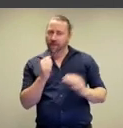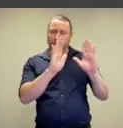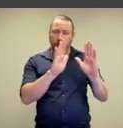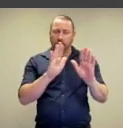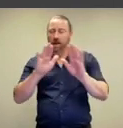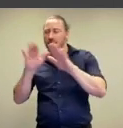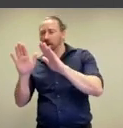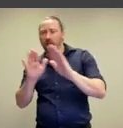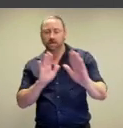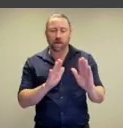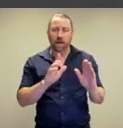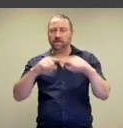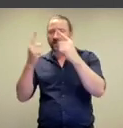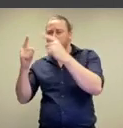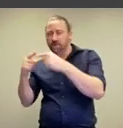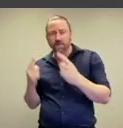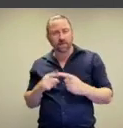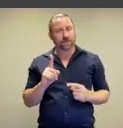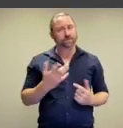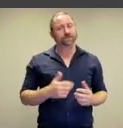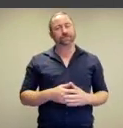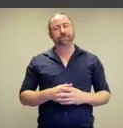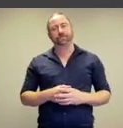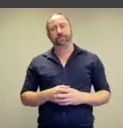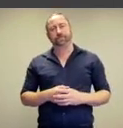what kind of similarities do you see